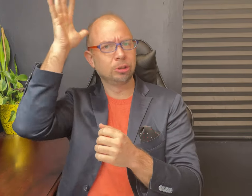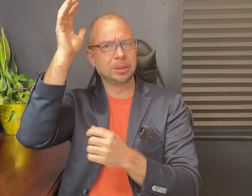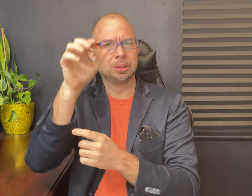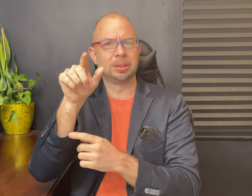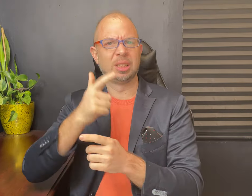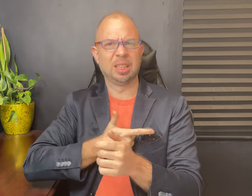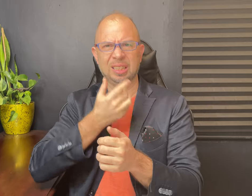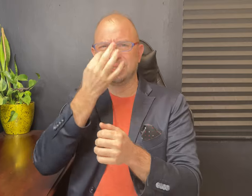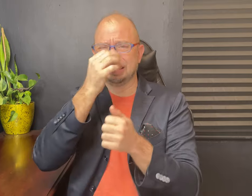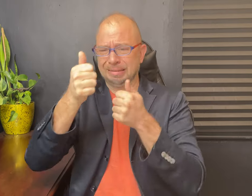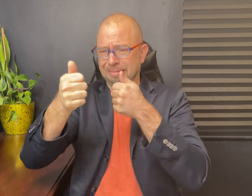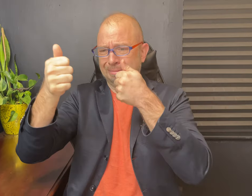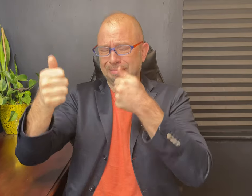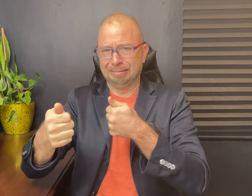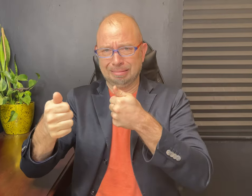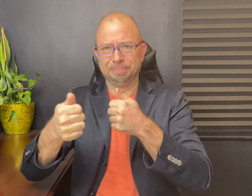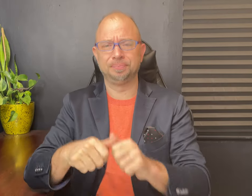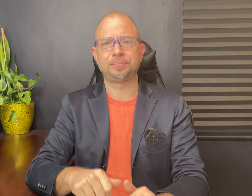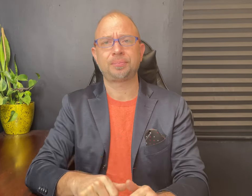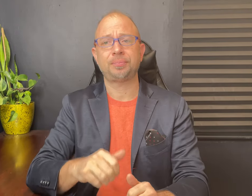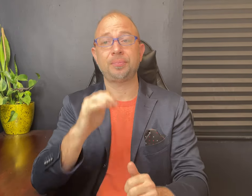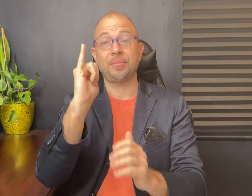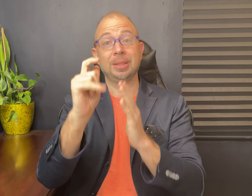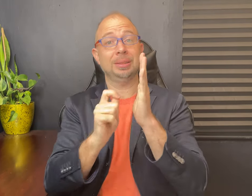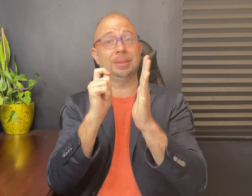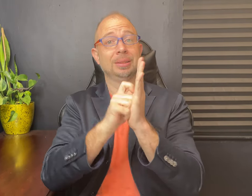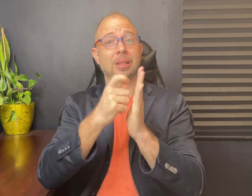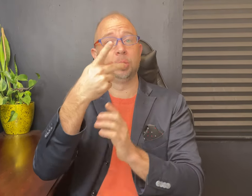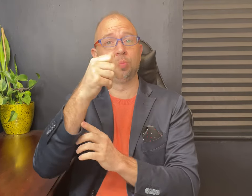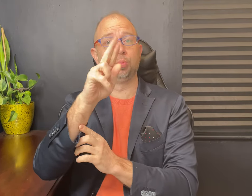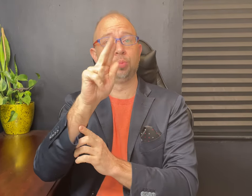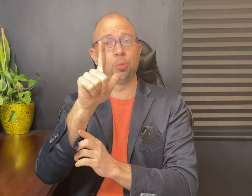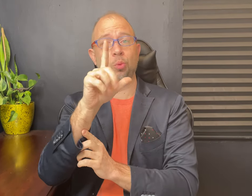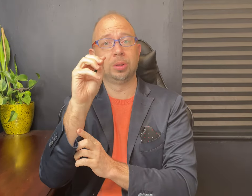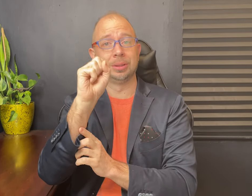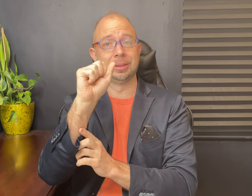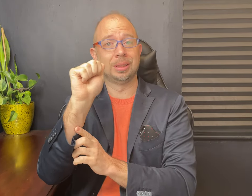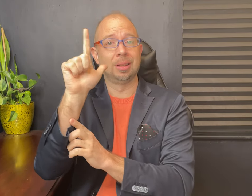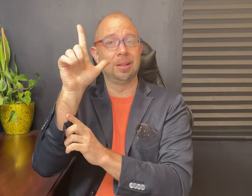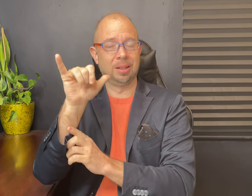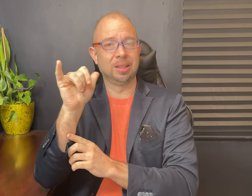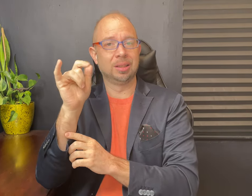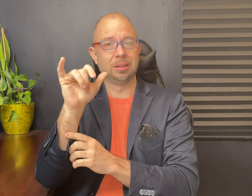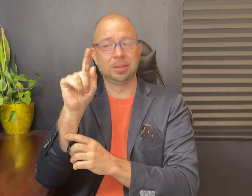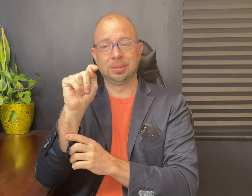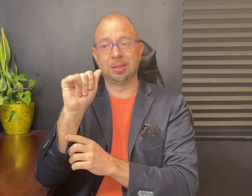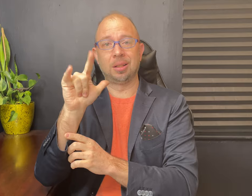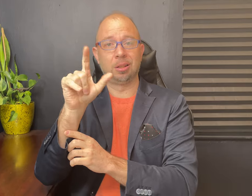the other for his wife's parents who lived two blocks over. At that time Paul and his